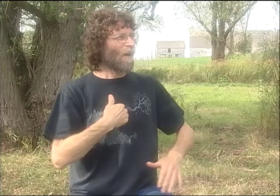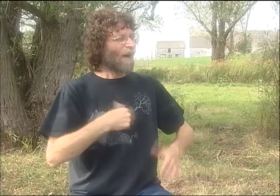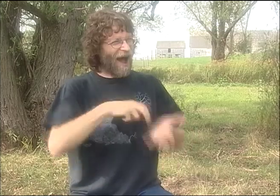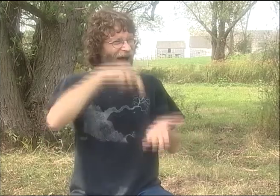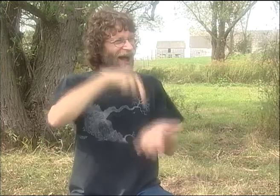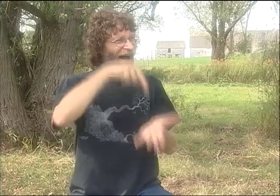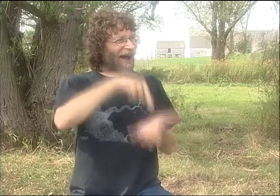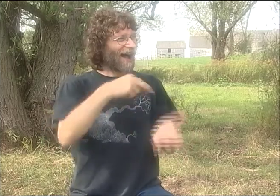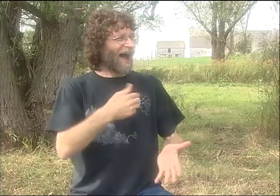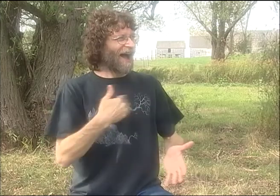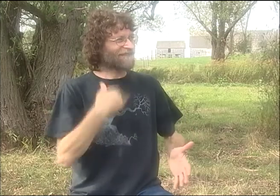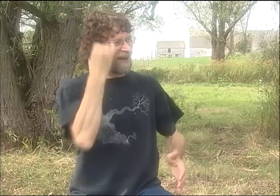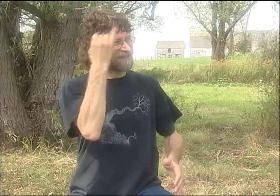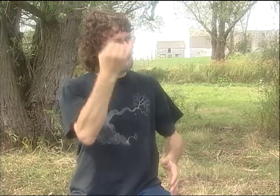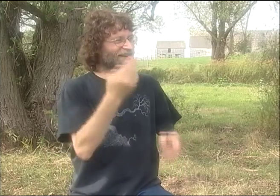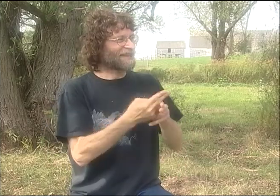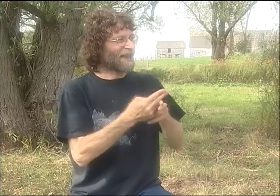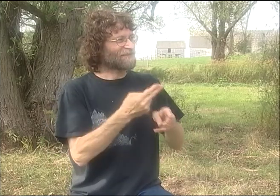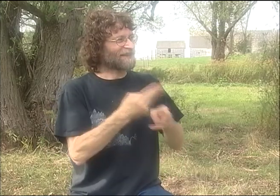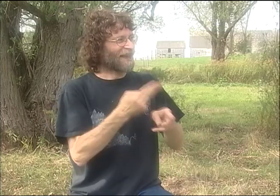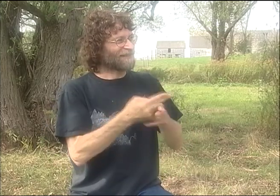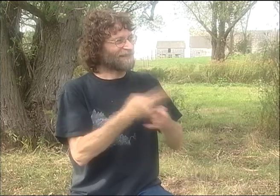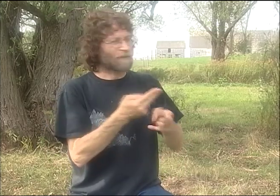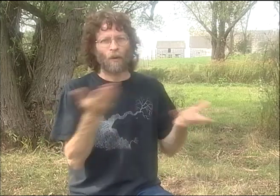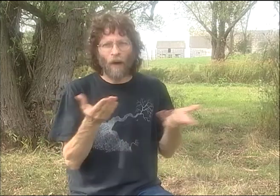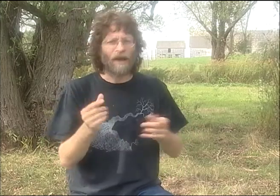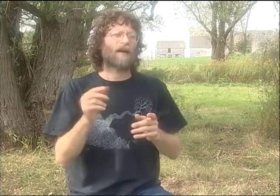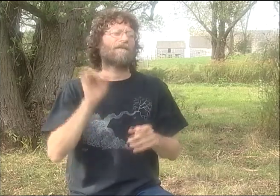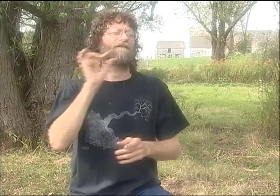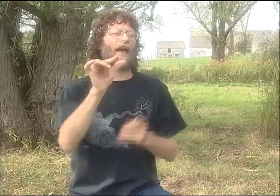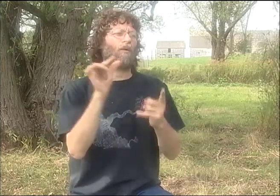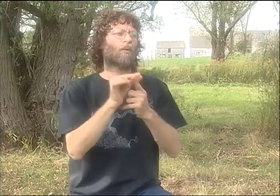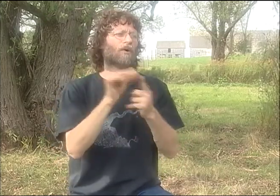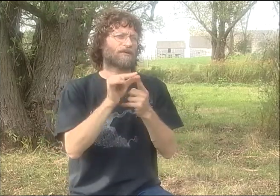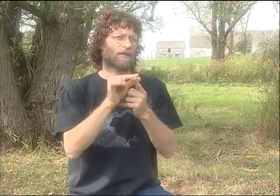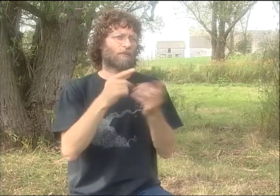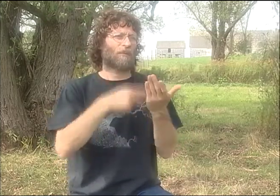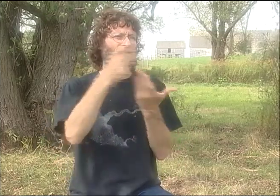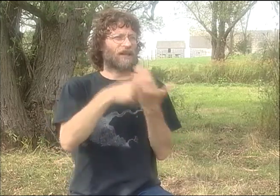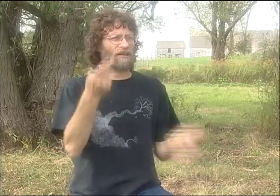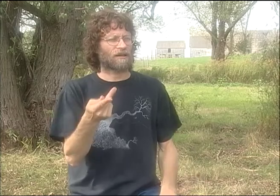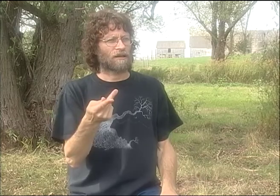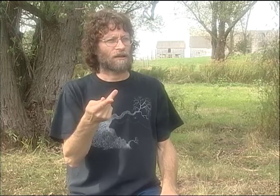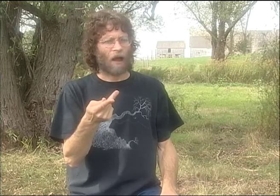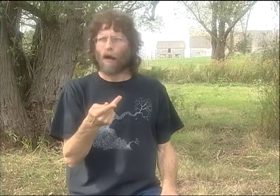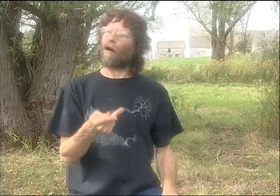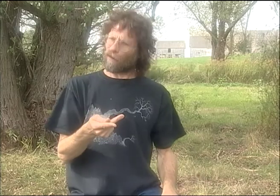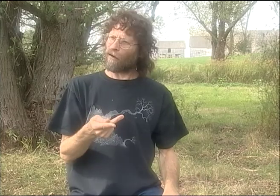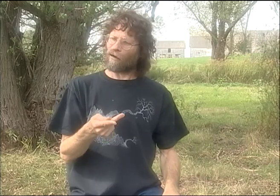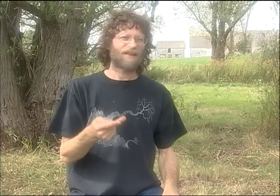THE DANCE TEACHER THAT I TOLD YOU ABOUT BEFORE, I THINK SHE'S THE ONE. SHE CALLED ME ONE DAY AND SHE SAID, "OOH"-- AND SHE WAS SO EXCITED--